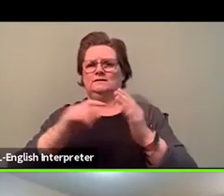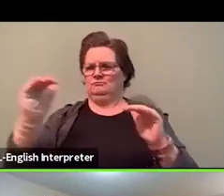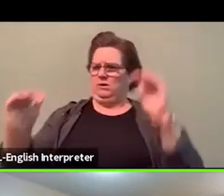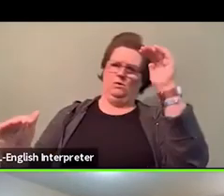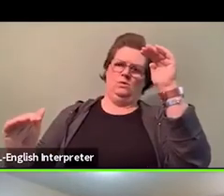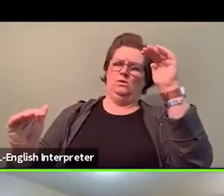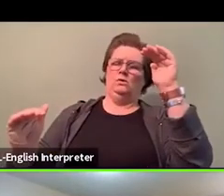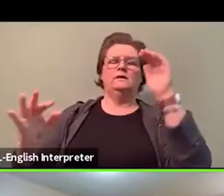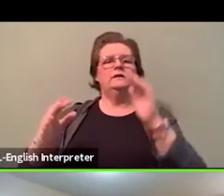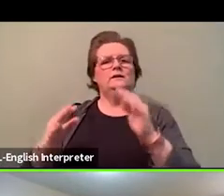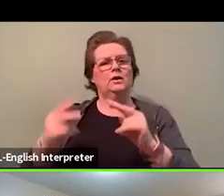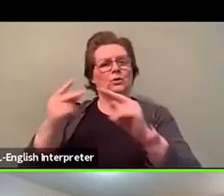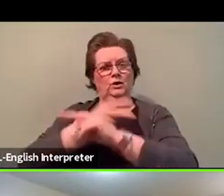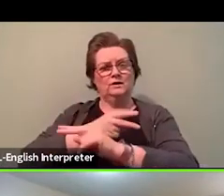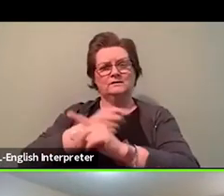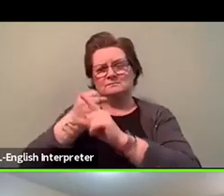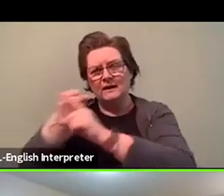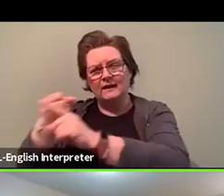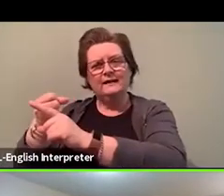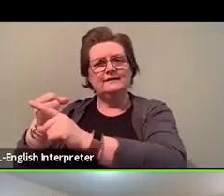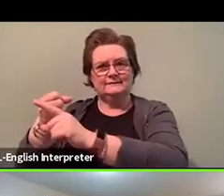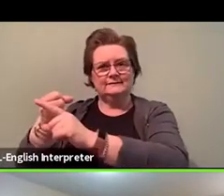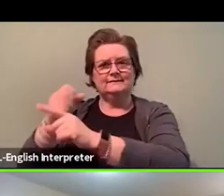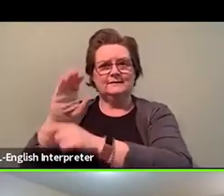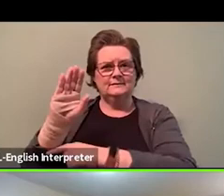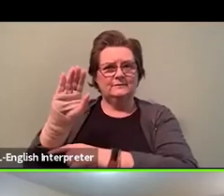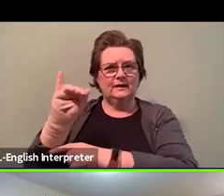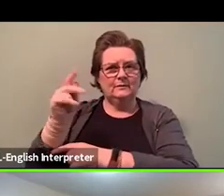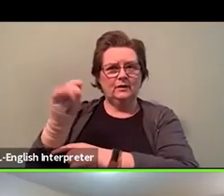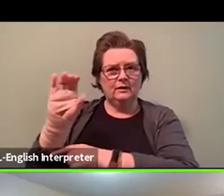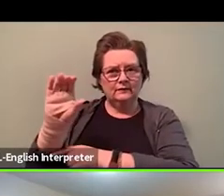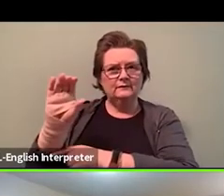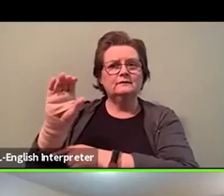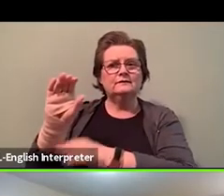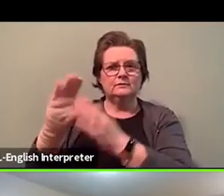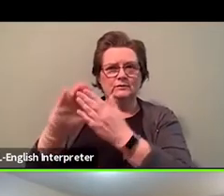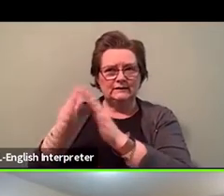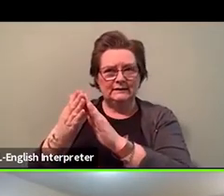And you know, I will have Ms. V now further address